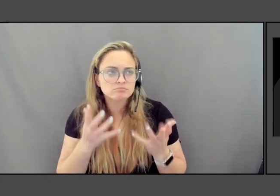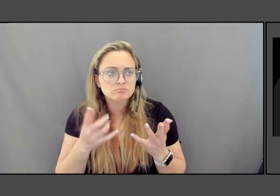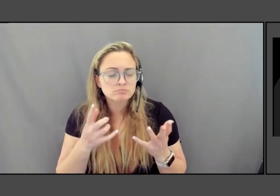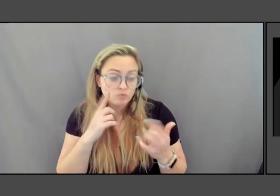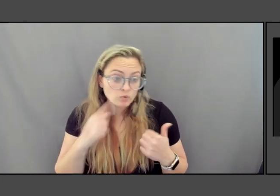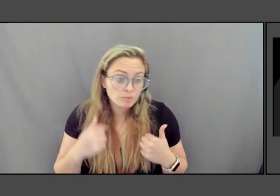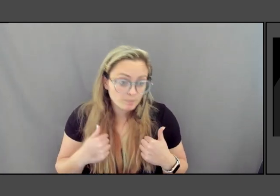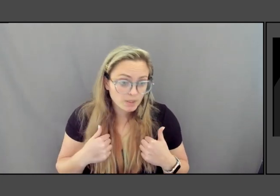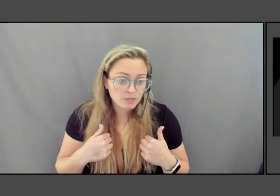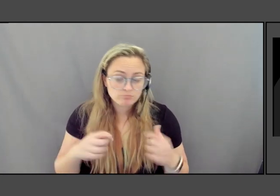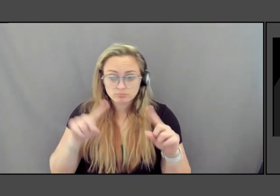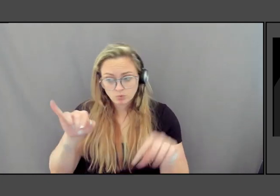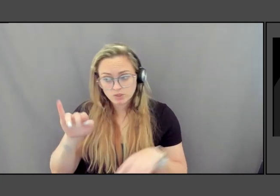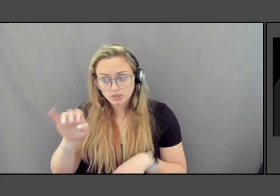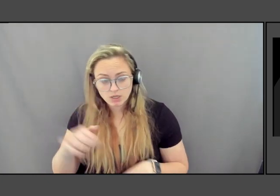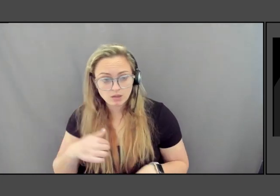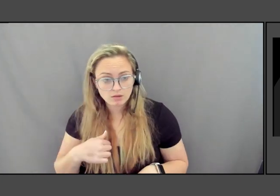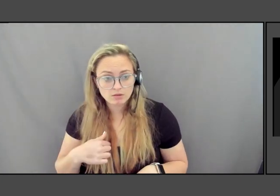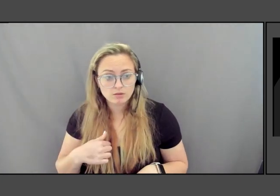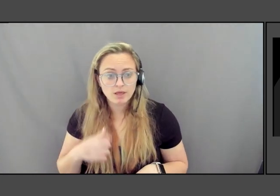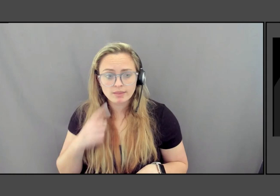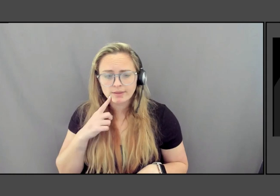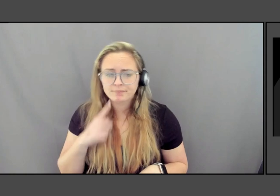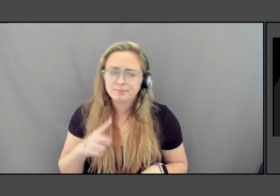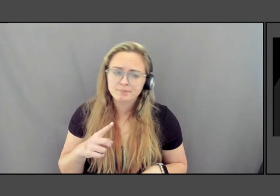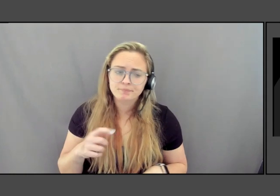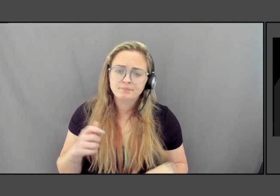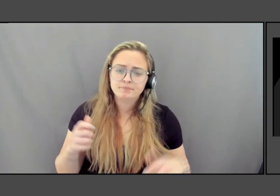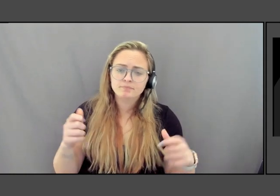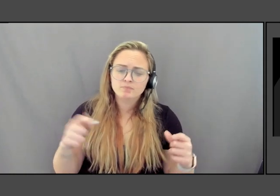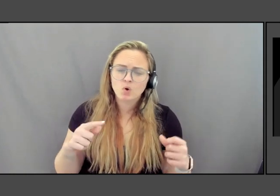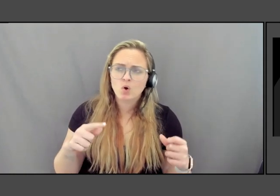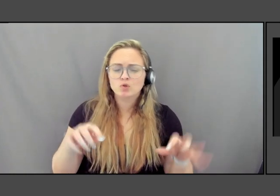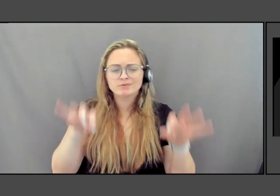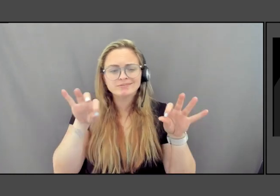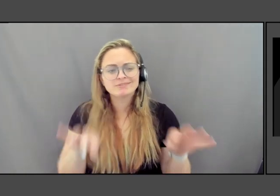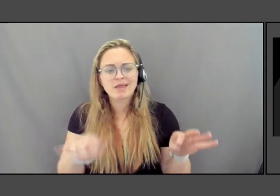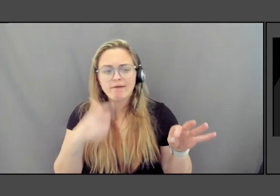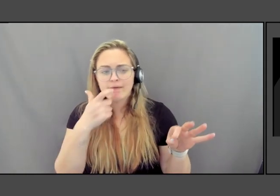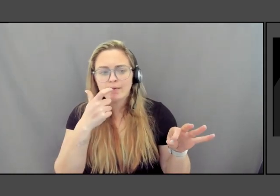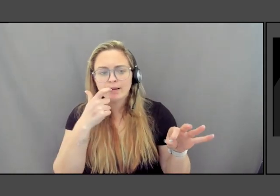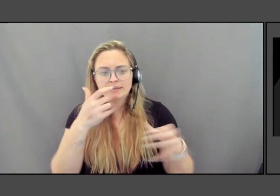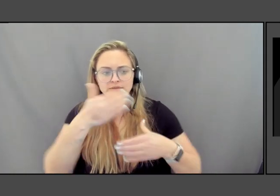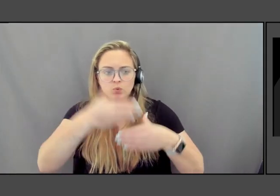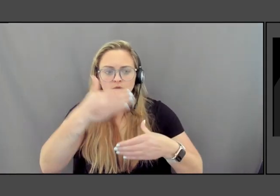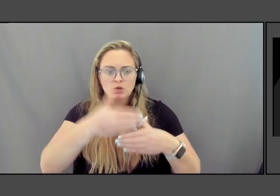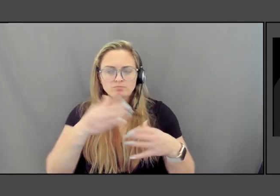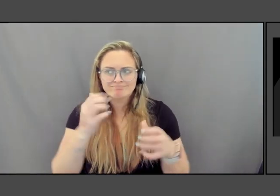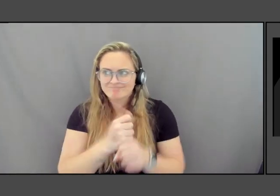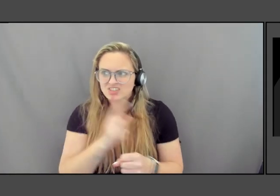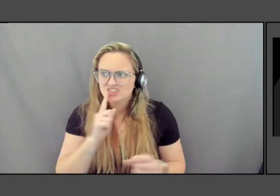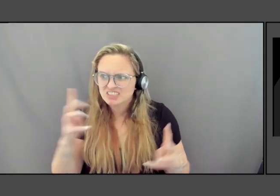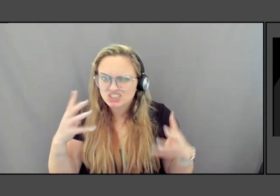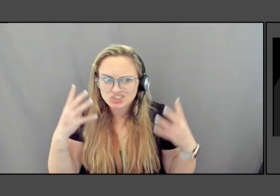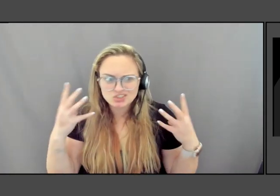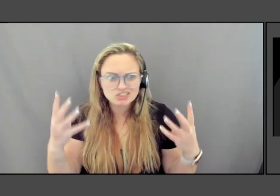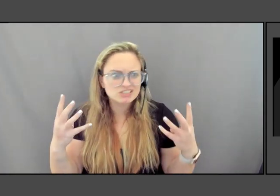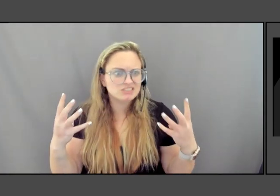I did think, you know, there were all the stained glass windows. And it it really drove me crazy that there were no representations of women.